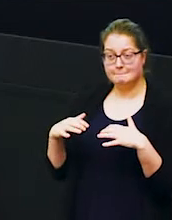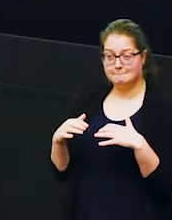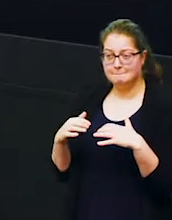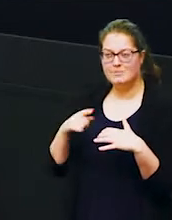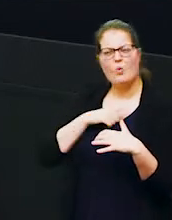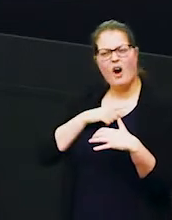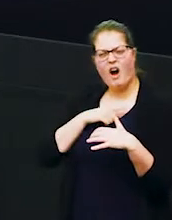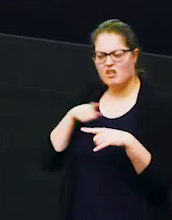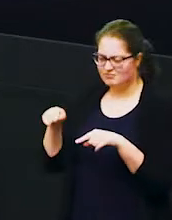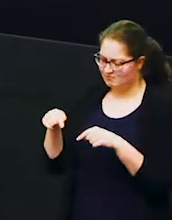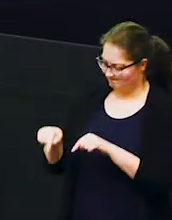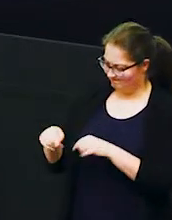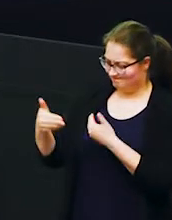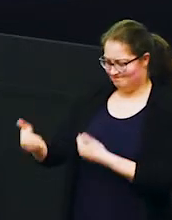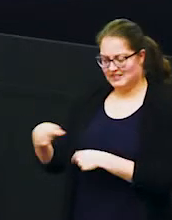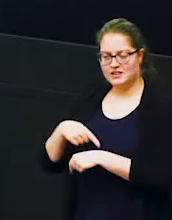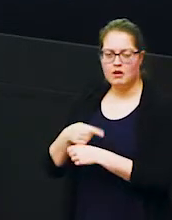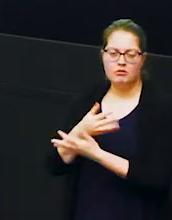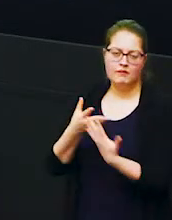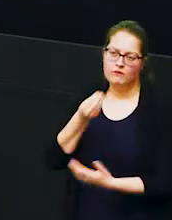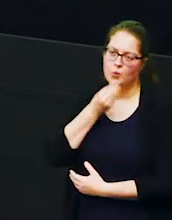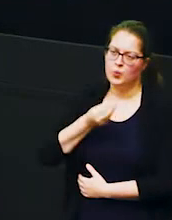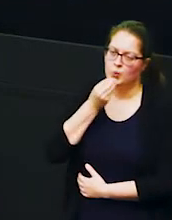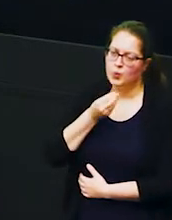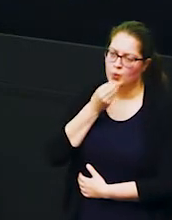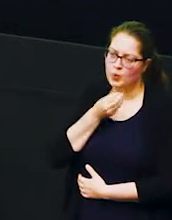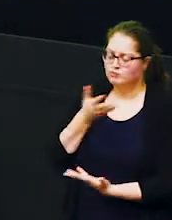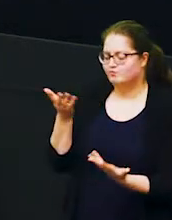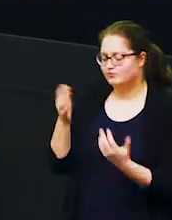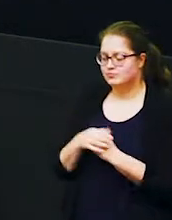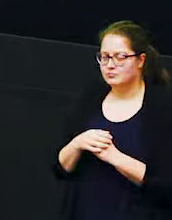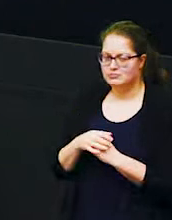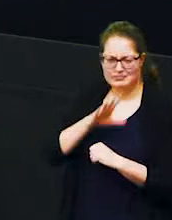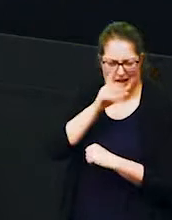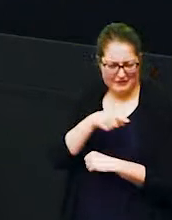it's a time of year where there's lots of food around now elephants as you can imagine eat an